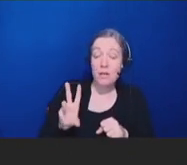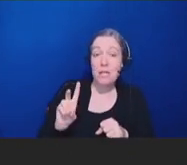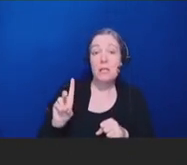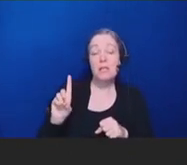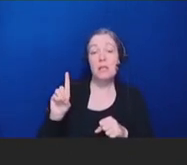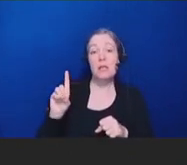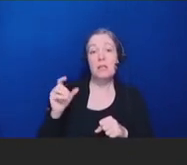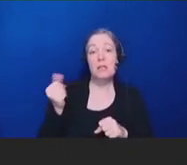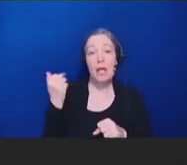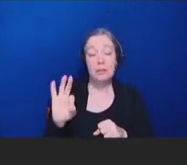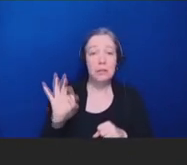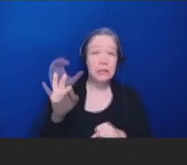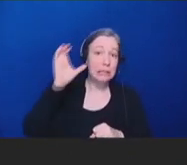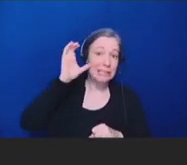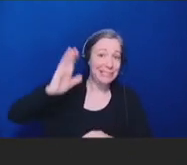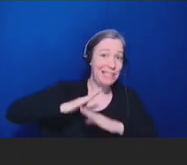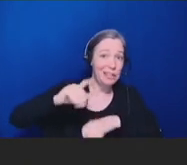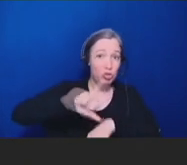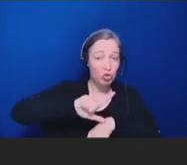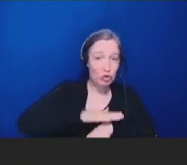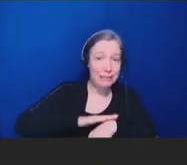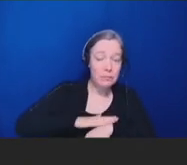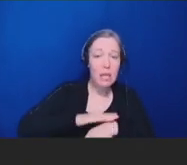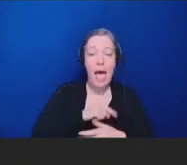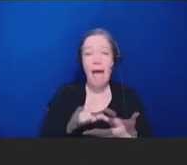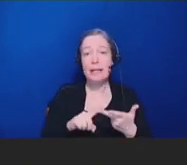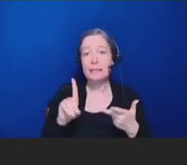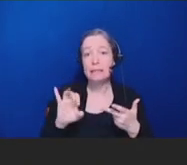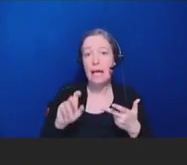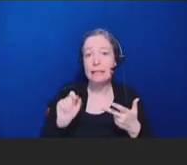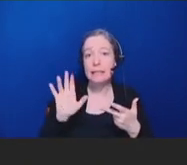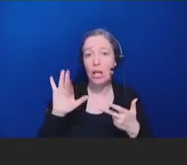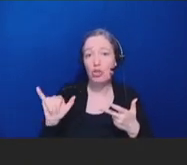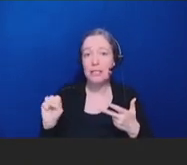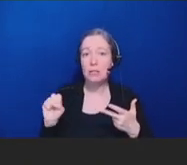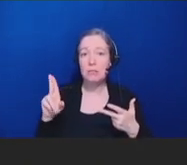supplements. The page has several other important features as well, including general health